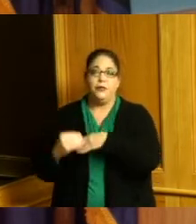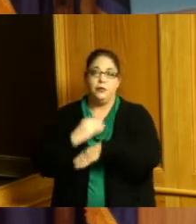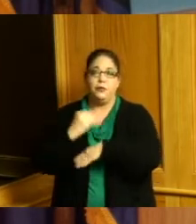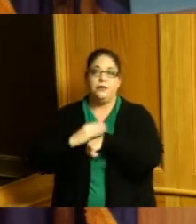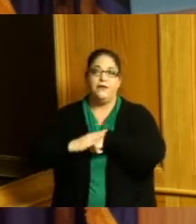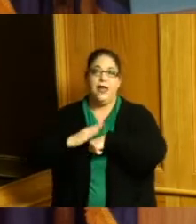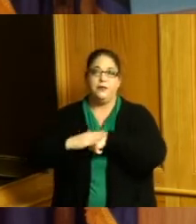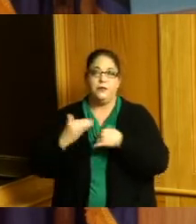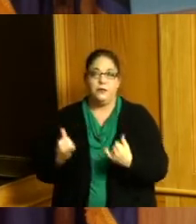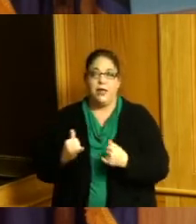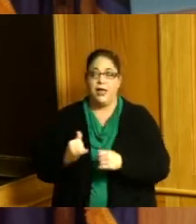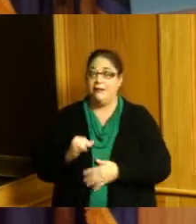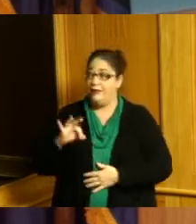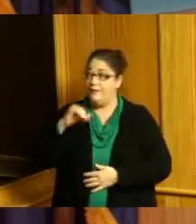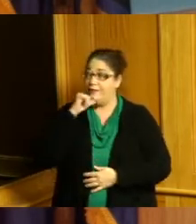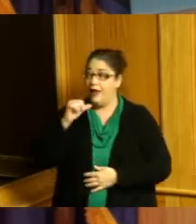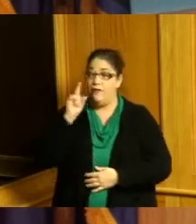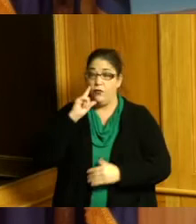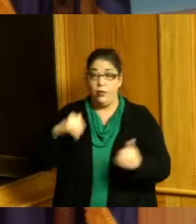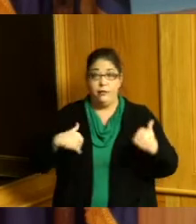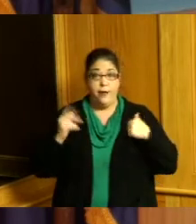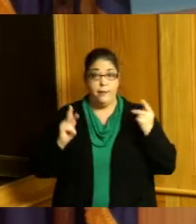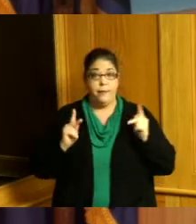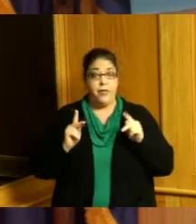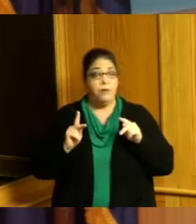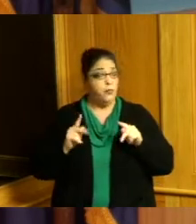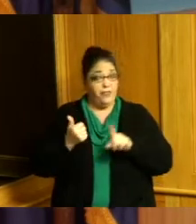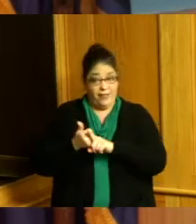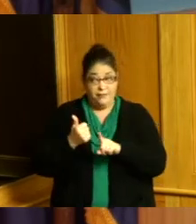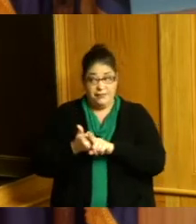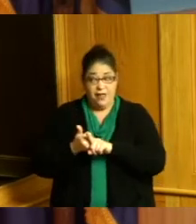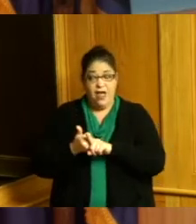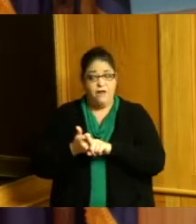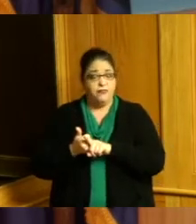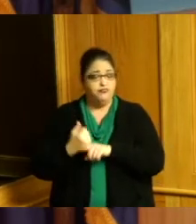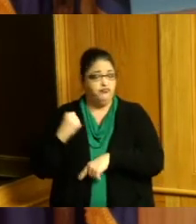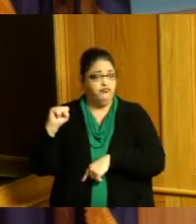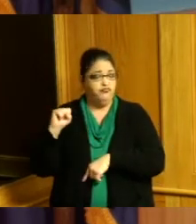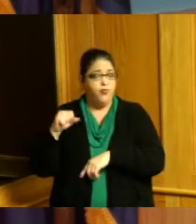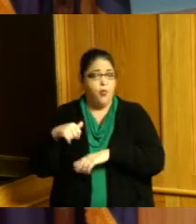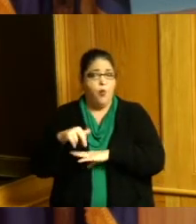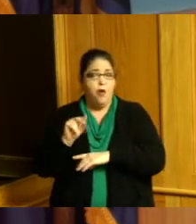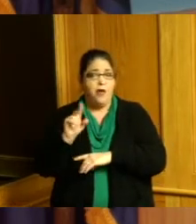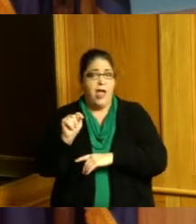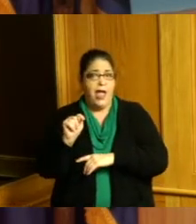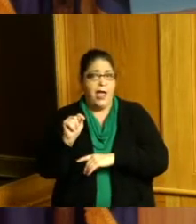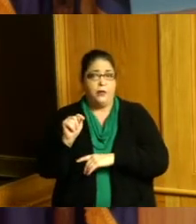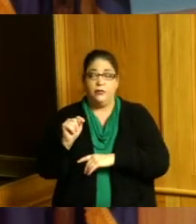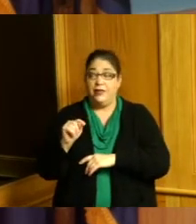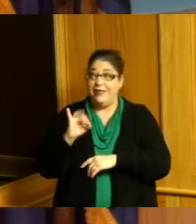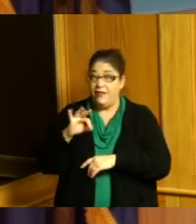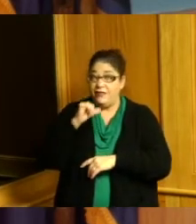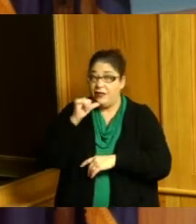as young people walking out we may not be having a Dr Martin Luther King day today in addition to